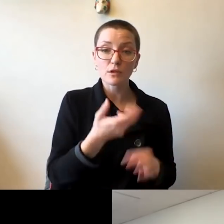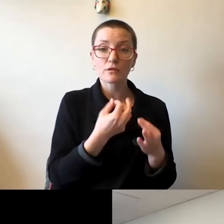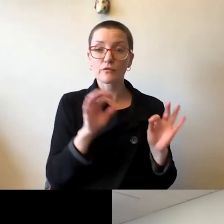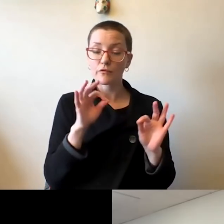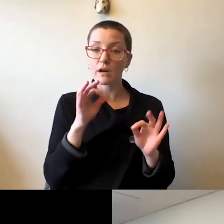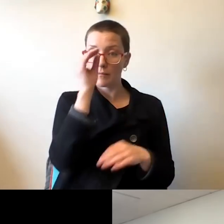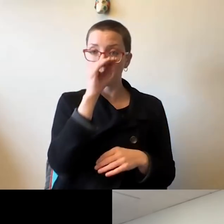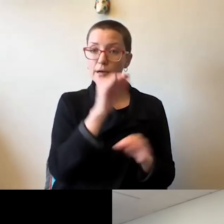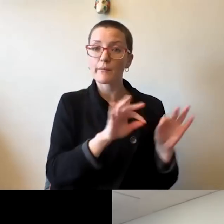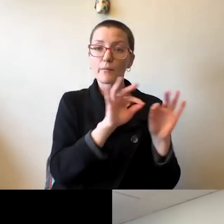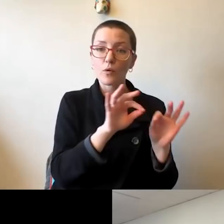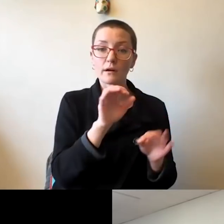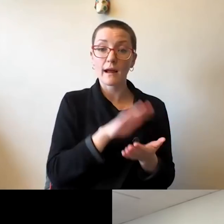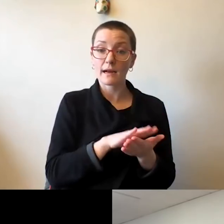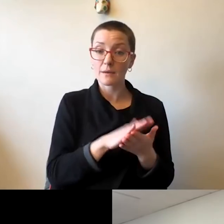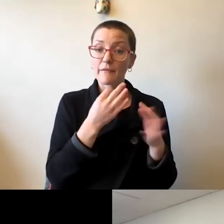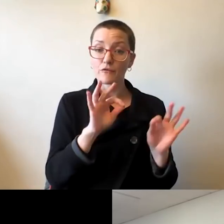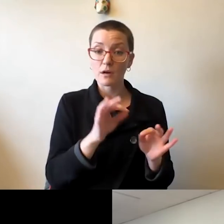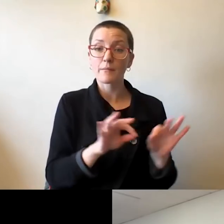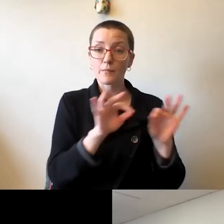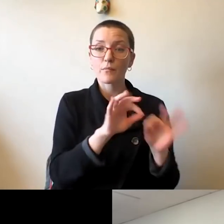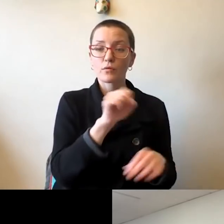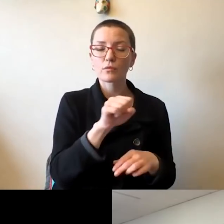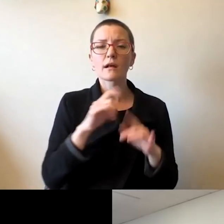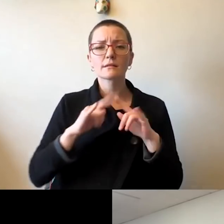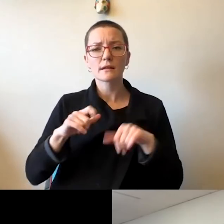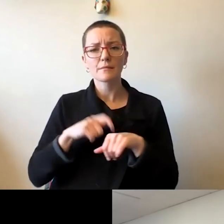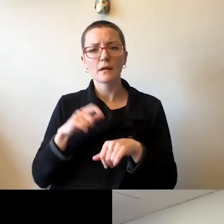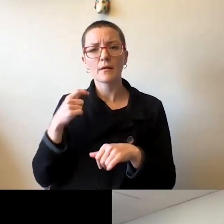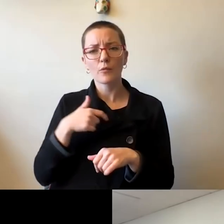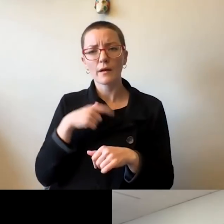and academic freedom, we have to recognize and provide a platform